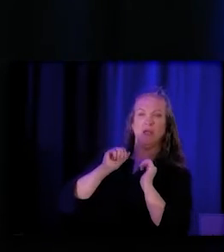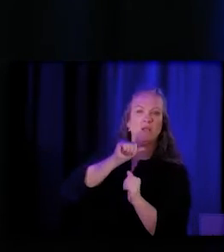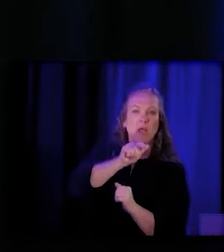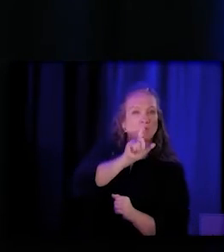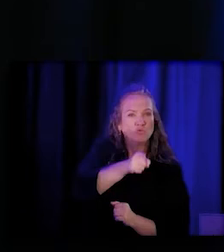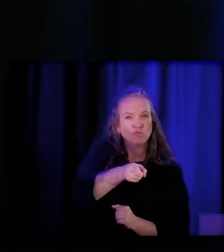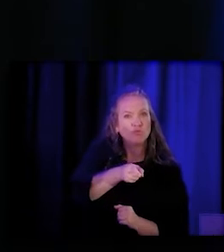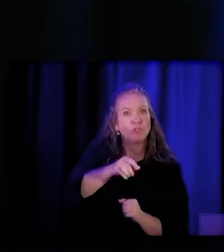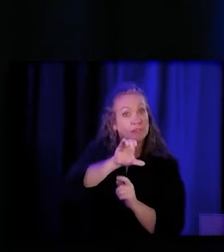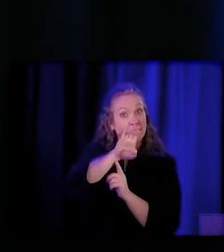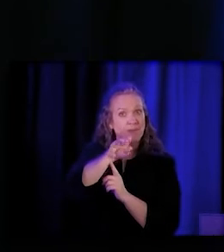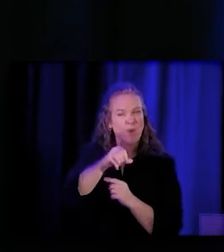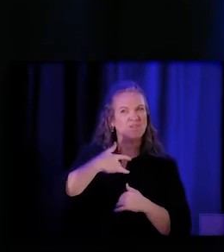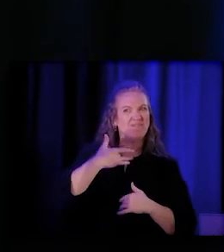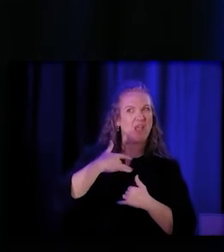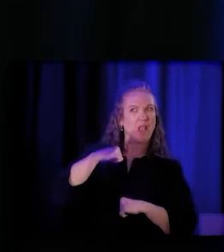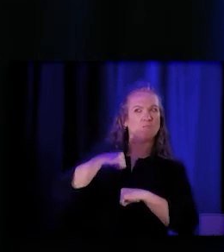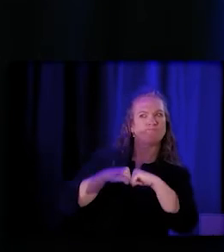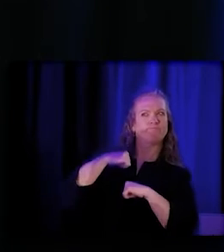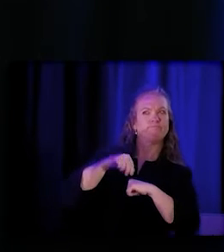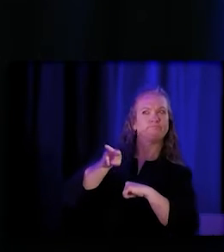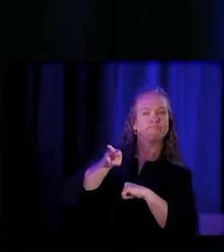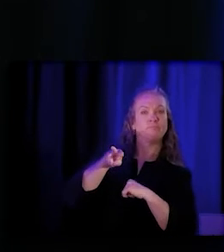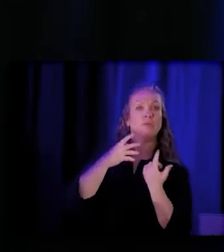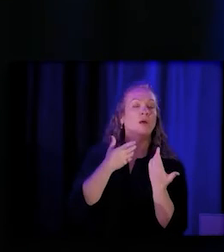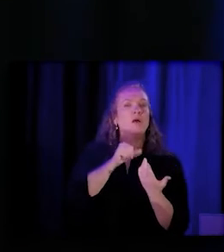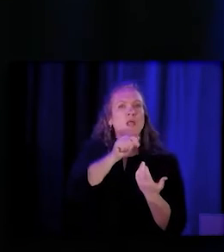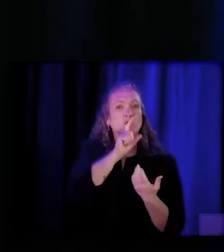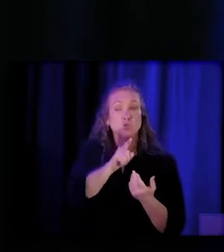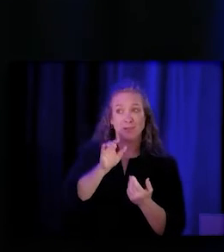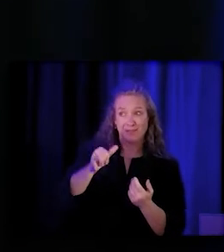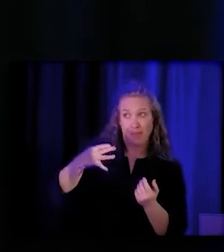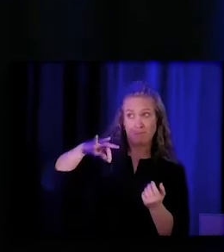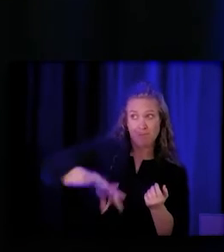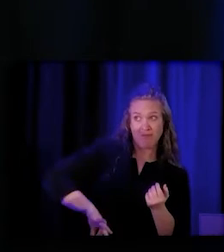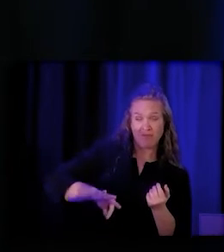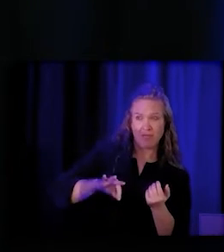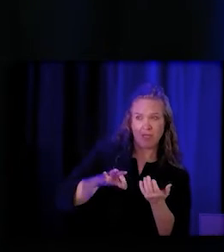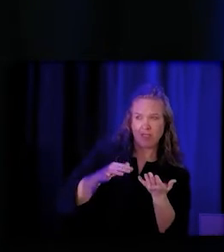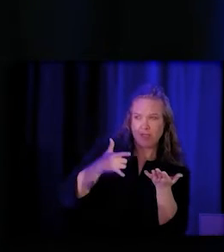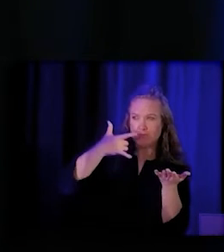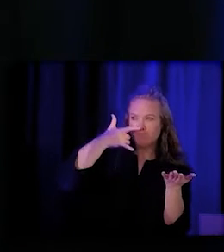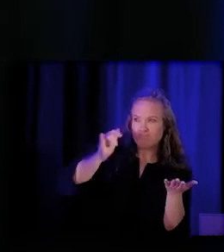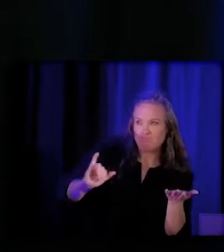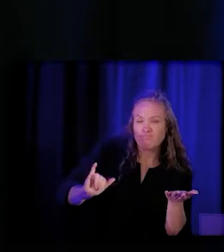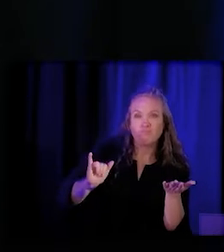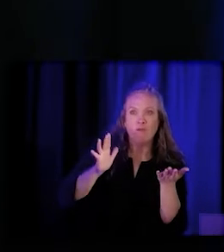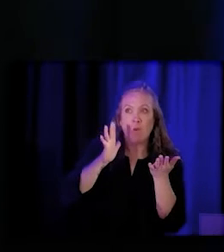They're not sure how the benefit is going to be stood up, if it's going to be consistent